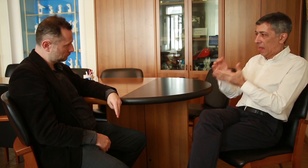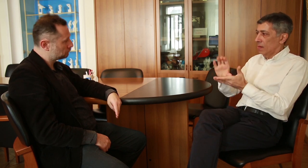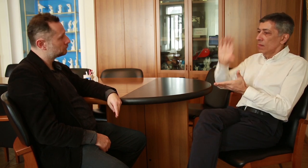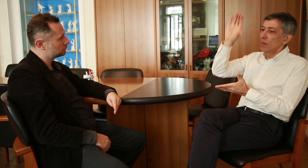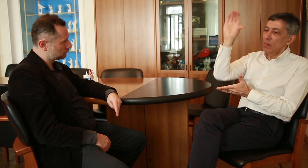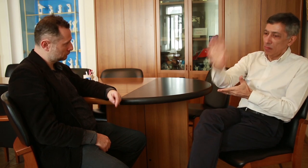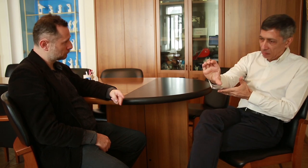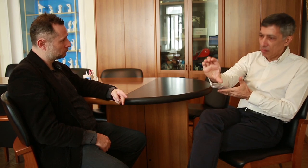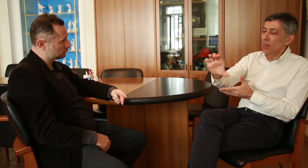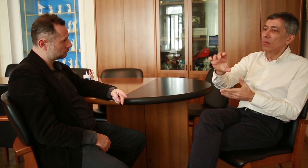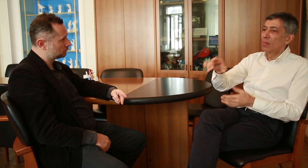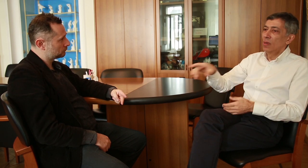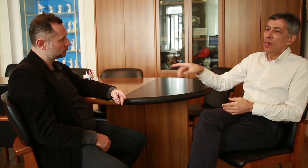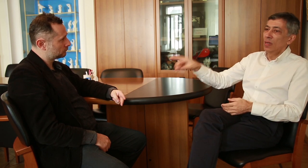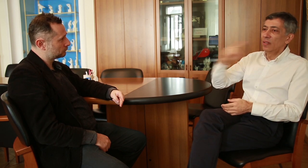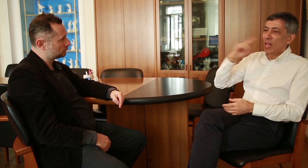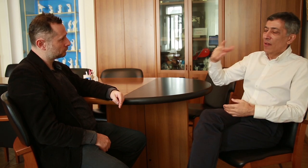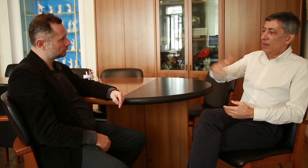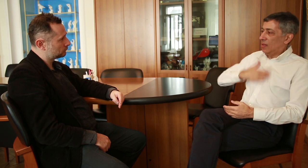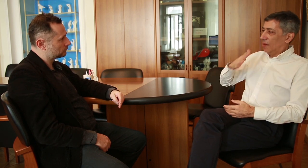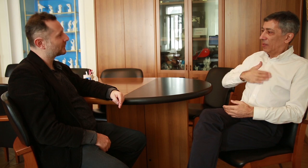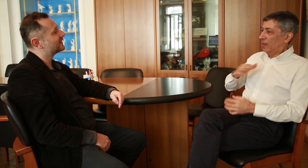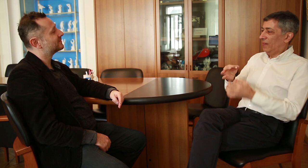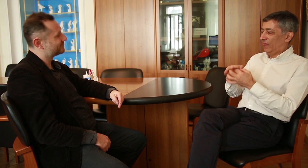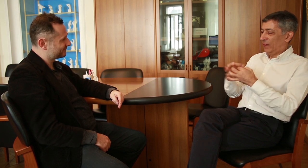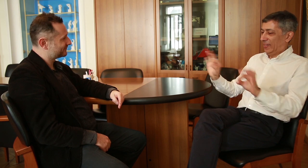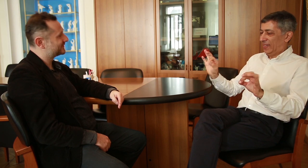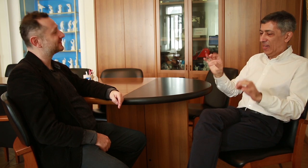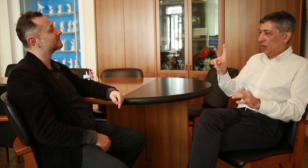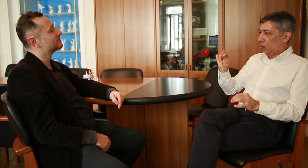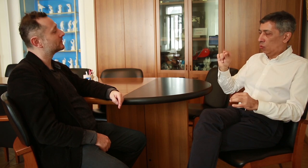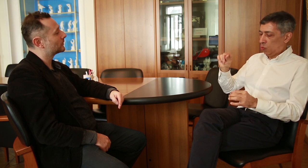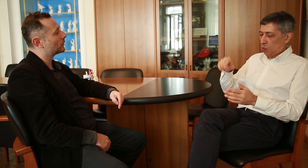were able to get the government to pay